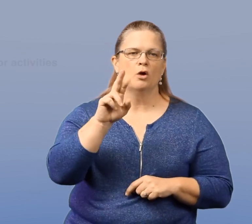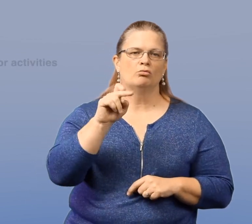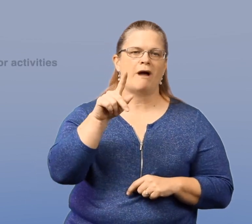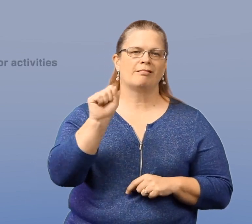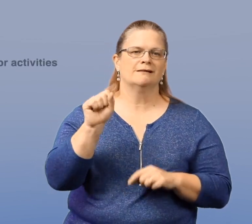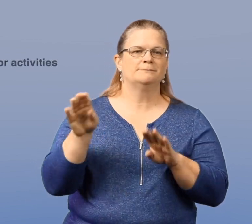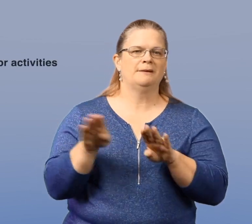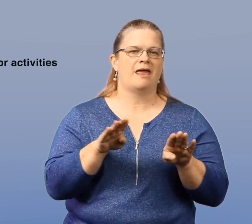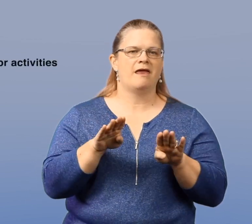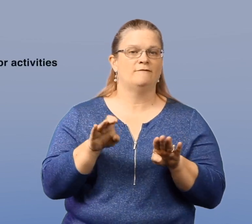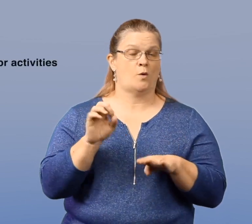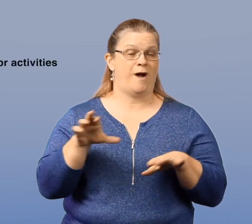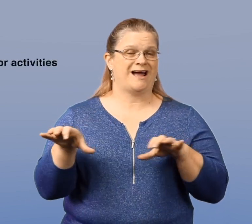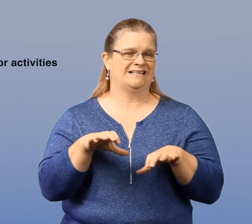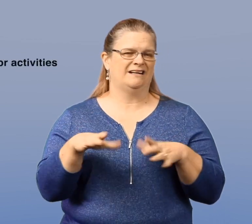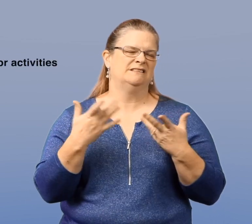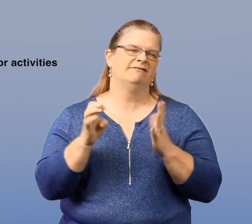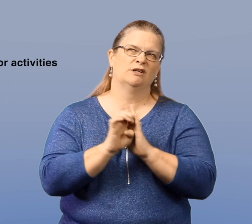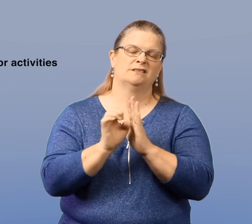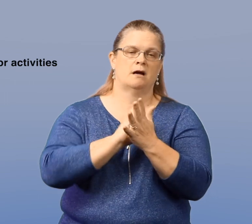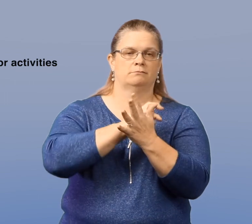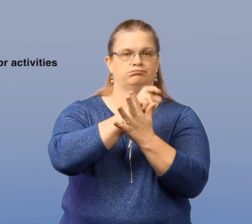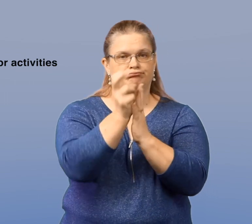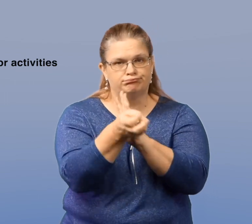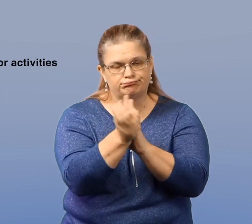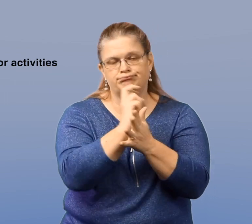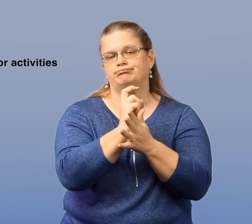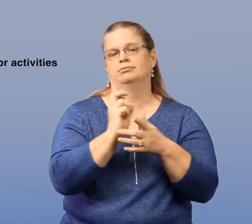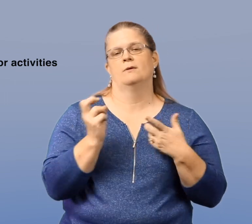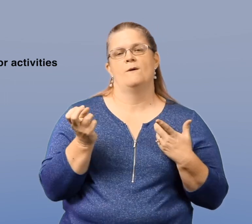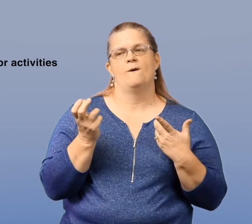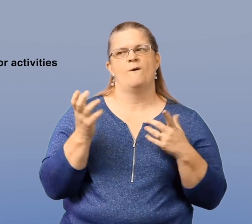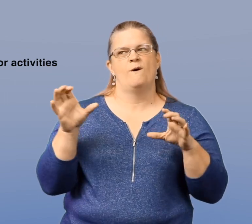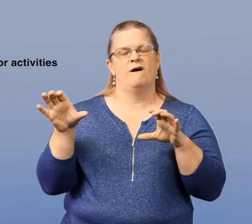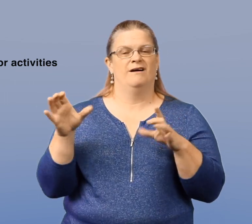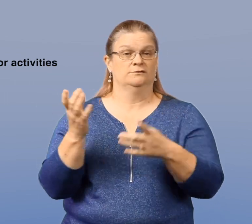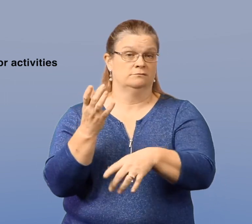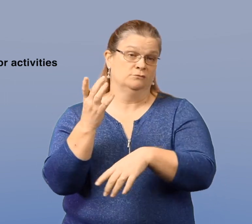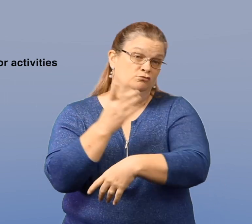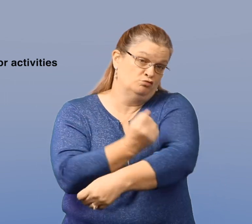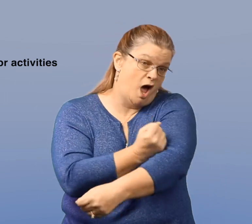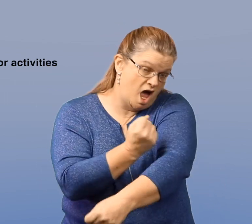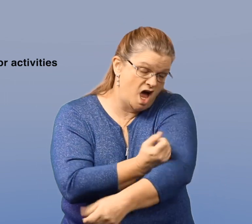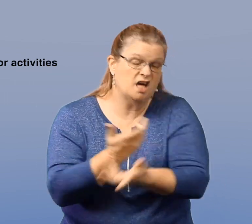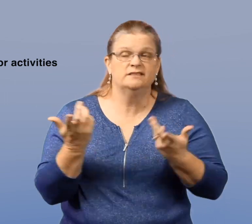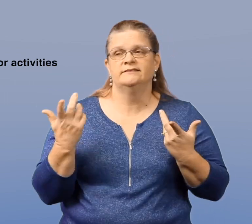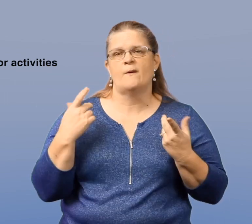The engaging in risky behavior or actions such as promiscuity, drug use,